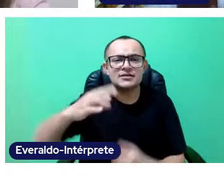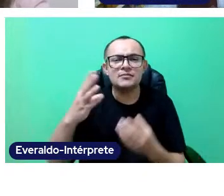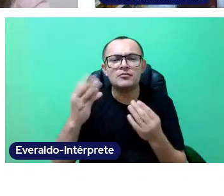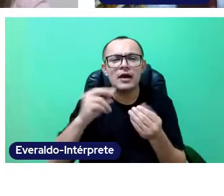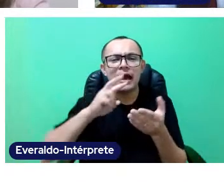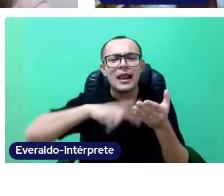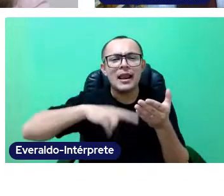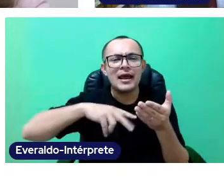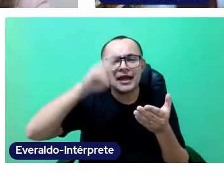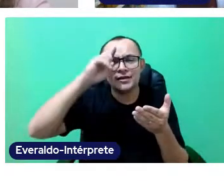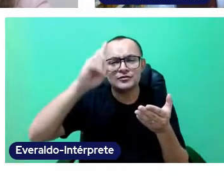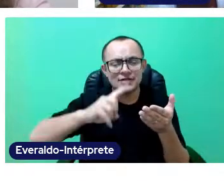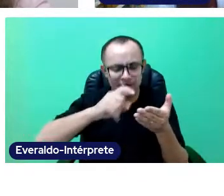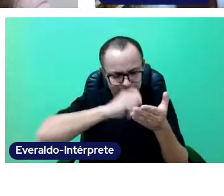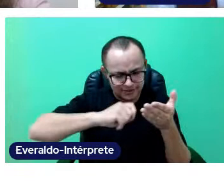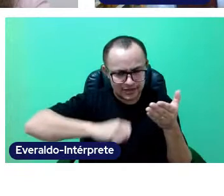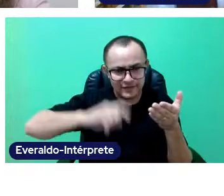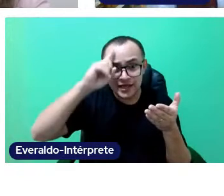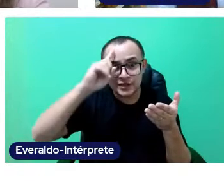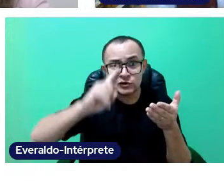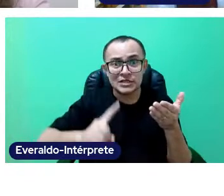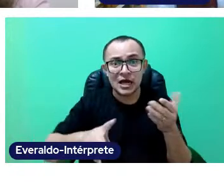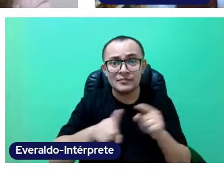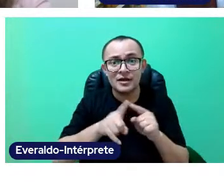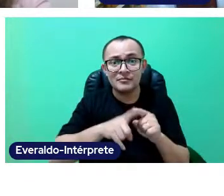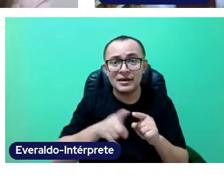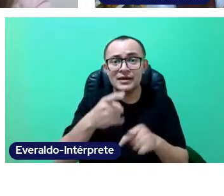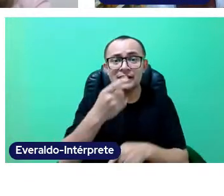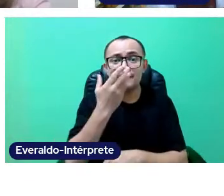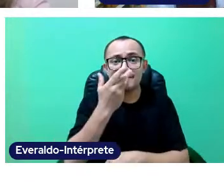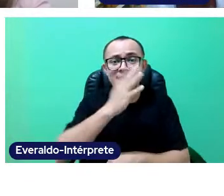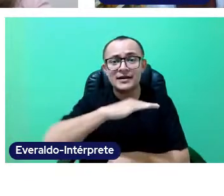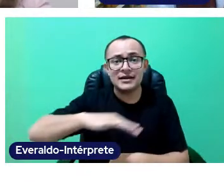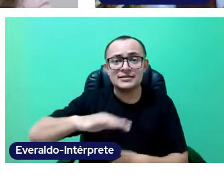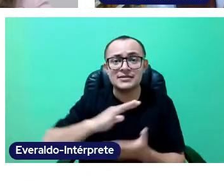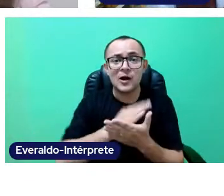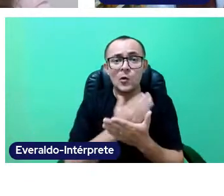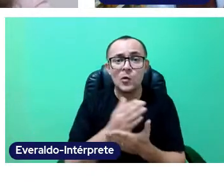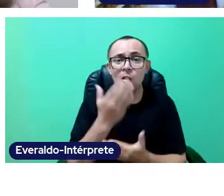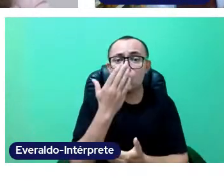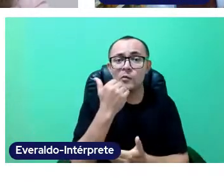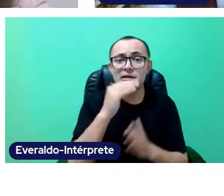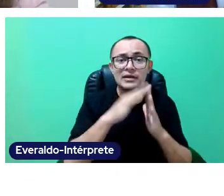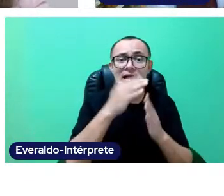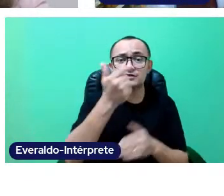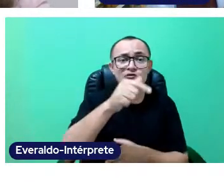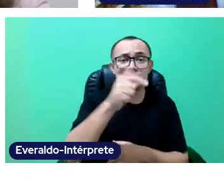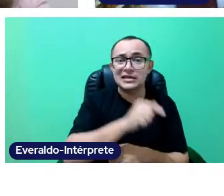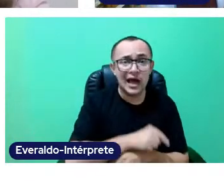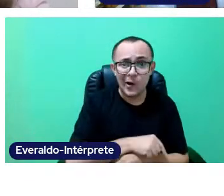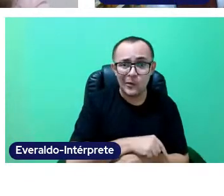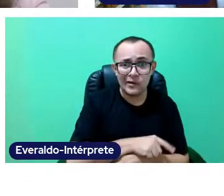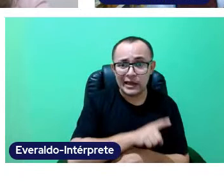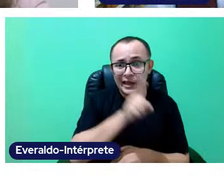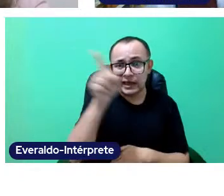whose only meal is the one given at school... There is a lot to think about and discuss.